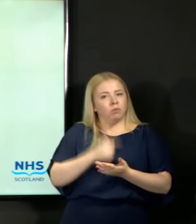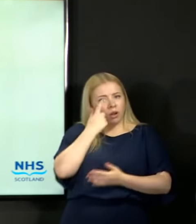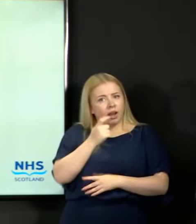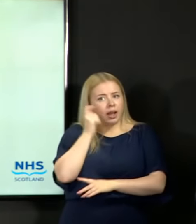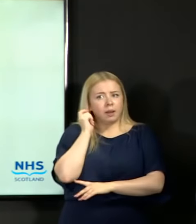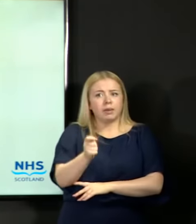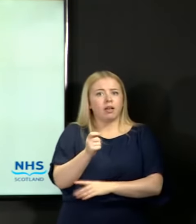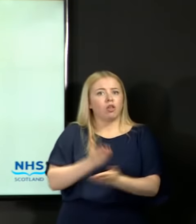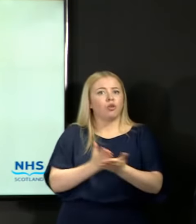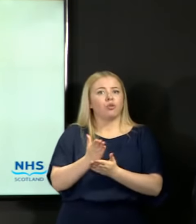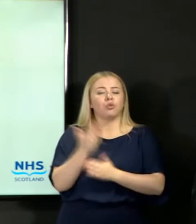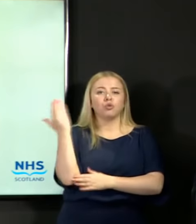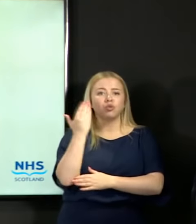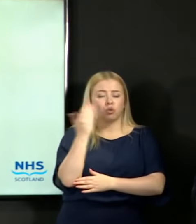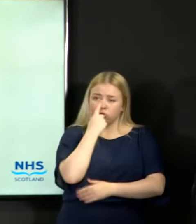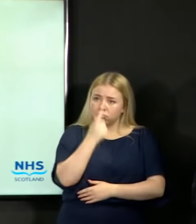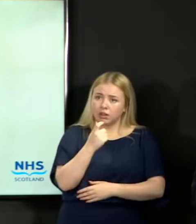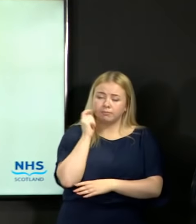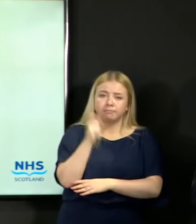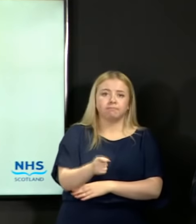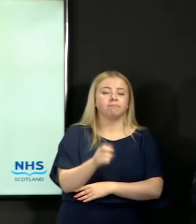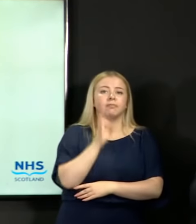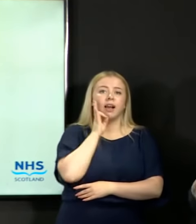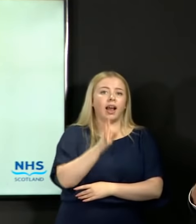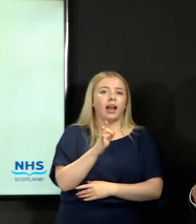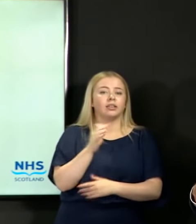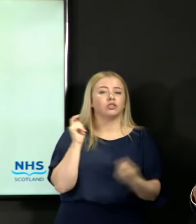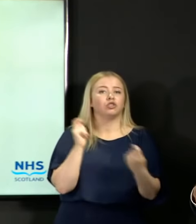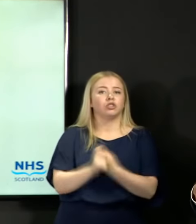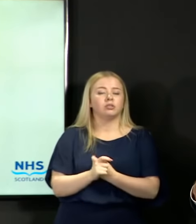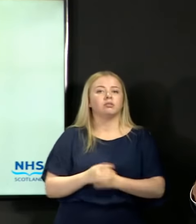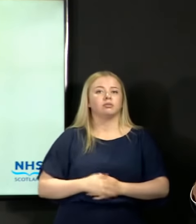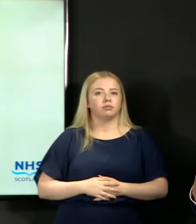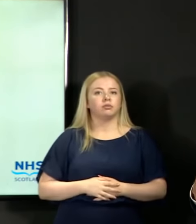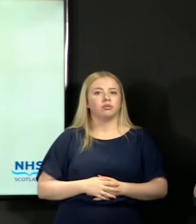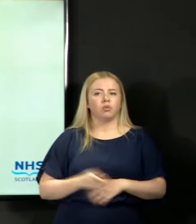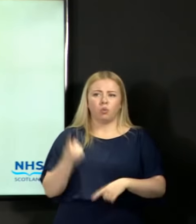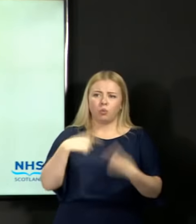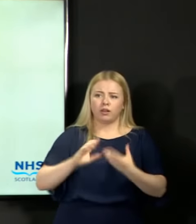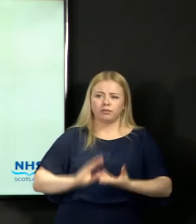as part of this process, and we are creating the space and the opportunity for young people